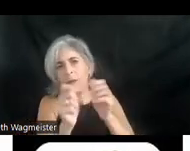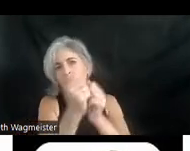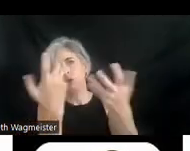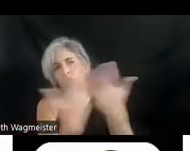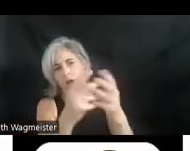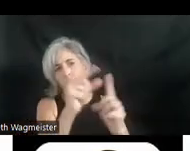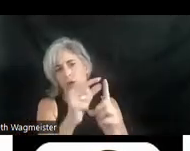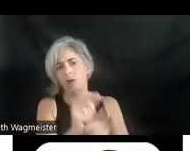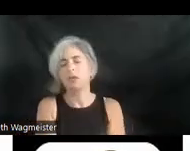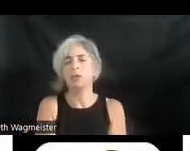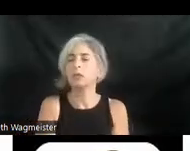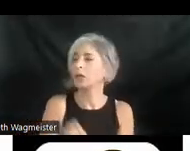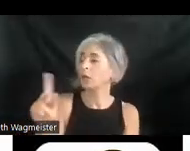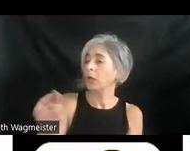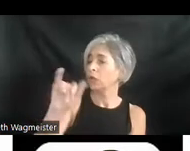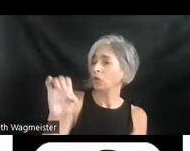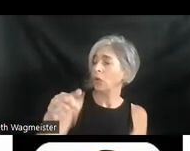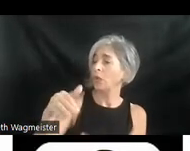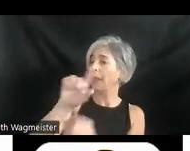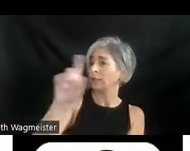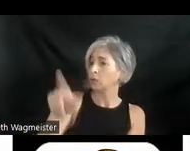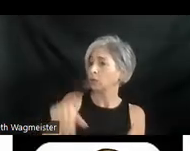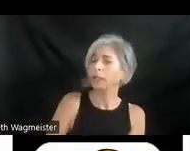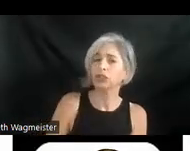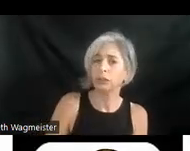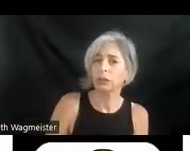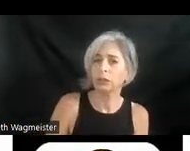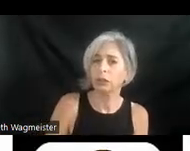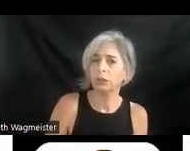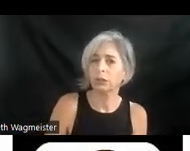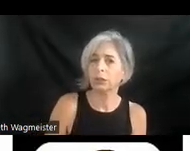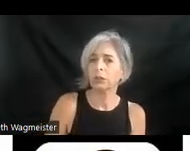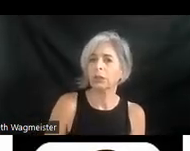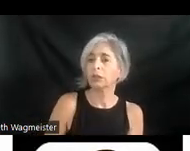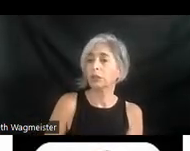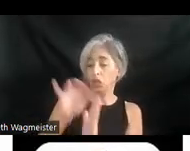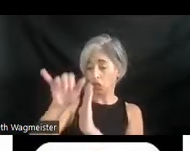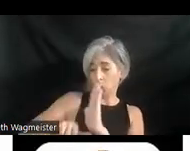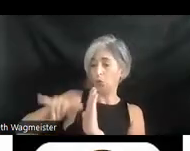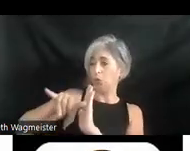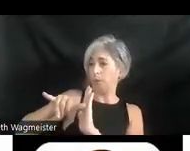Joel, next question is, speaking of YouTube, thoughts on YouTube offering